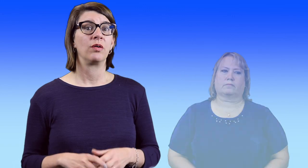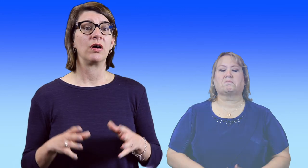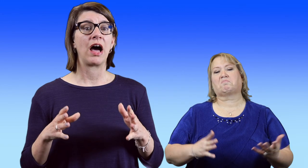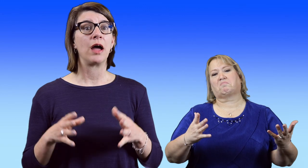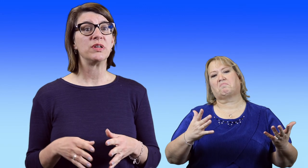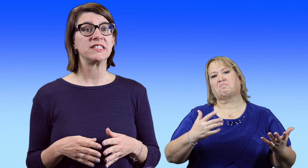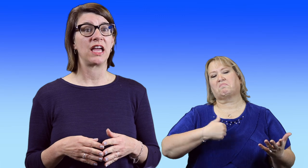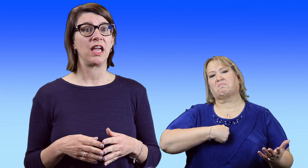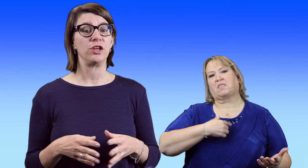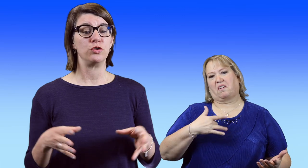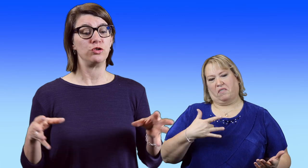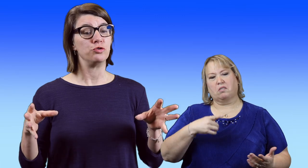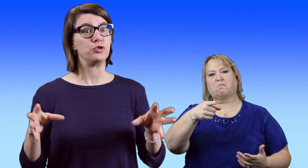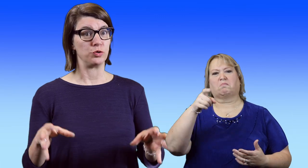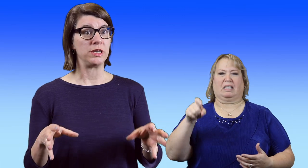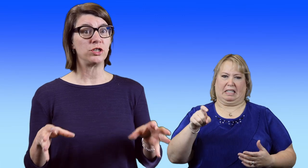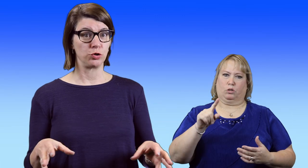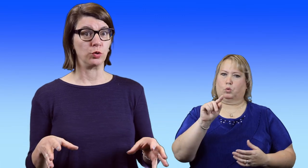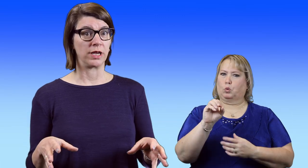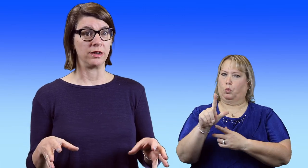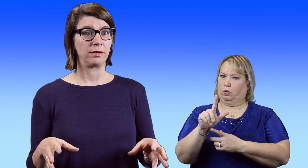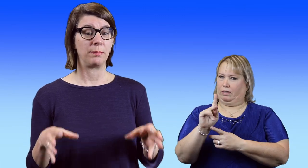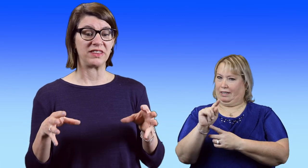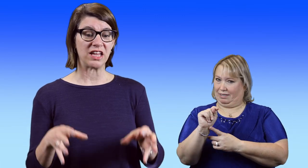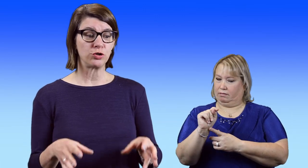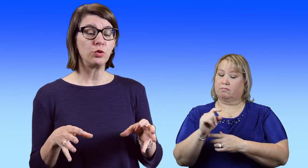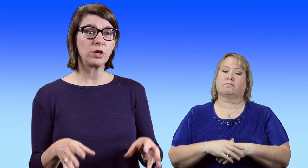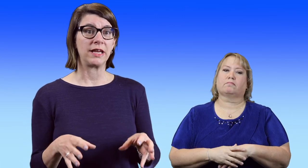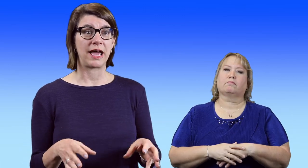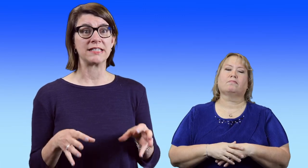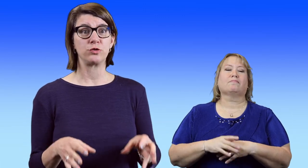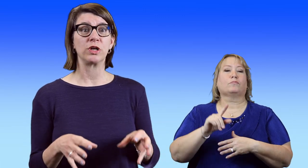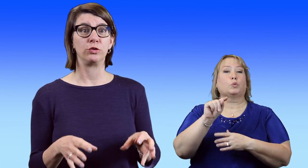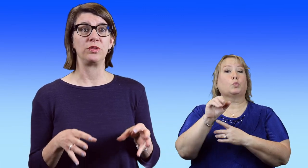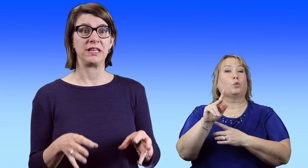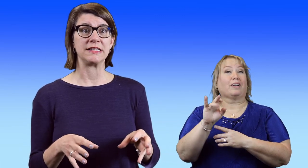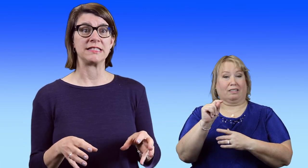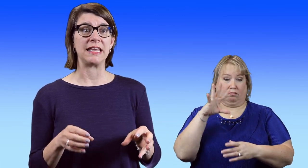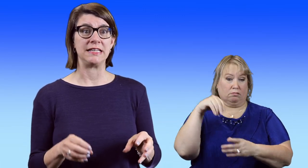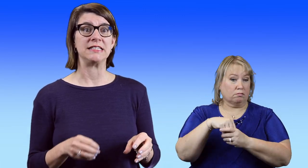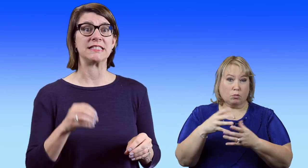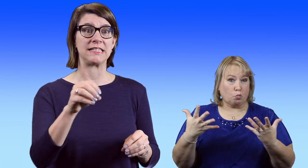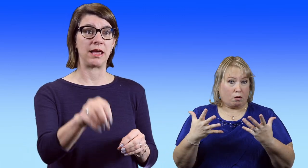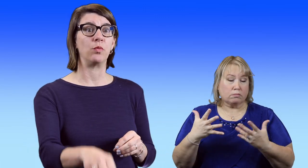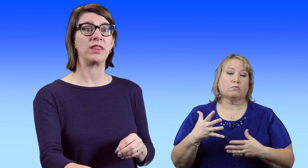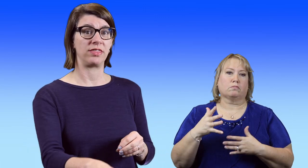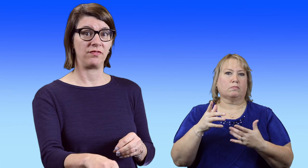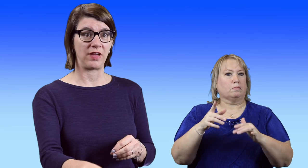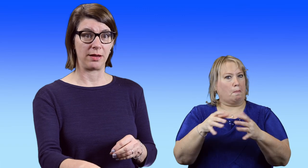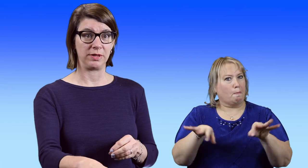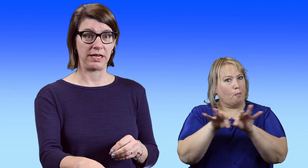Well, I would say you do need a toolkit but that toolkit has to include things that need to stay with the family.